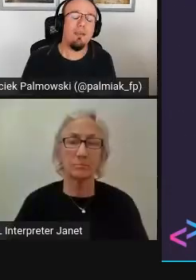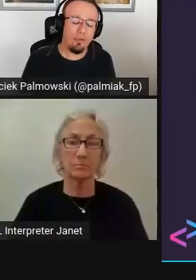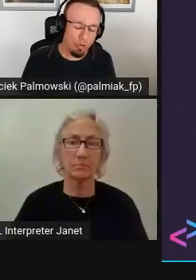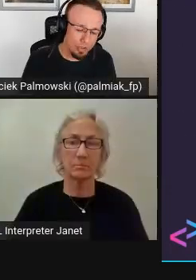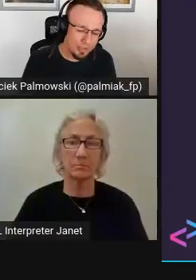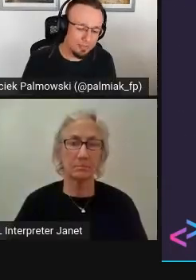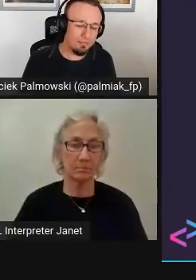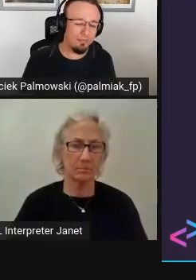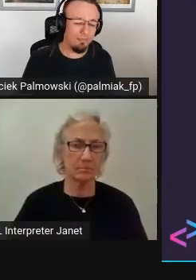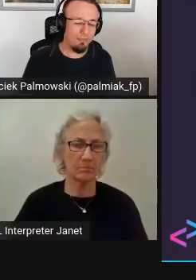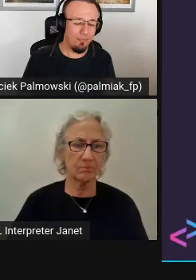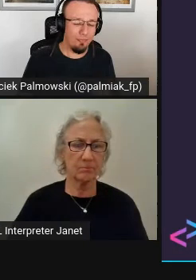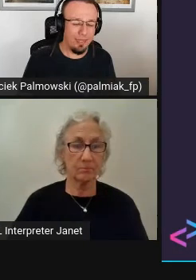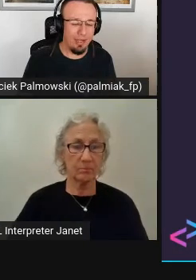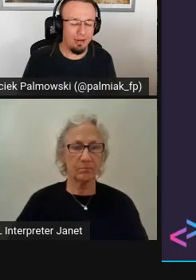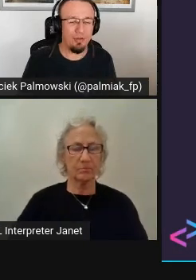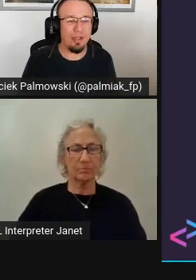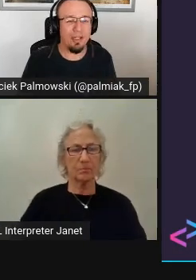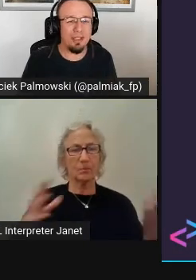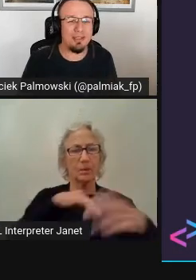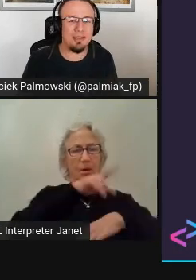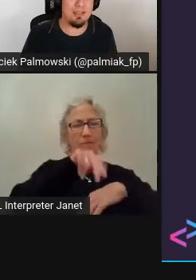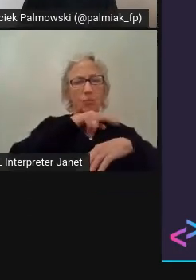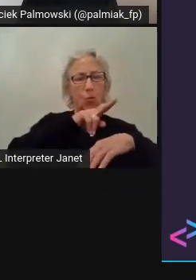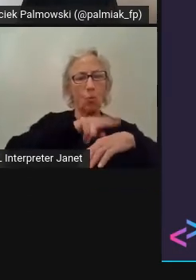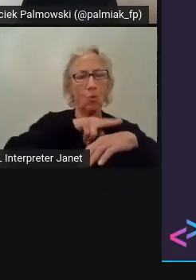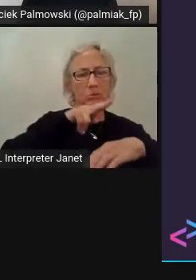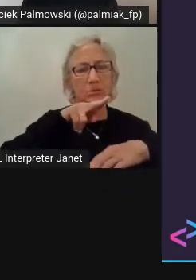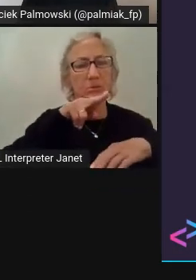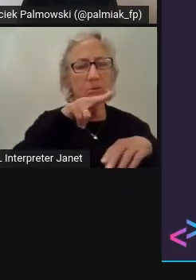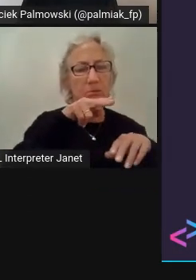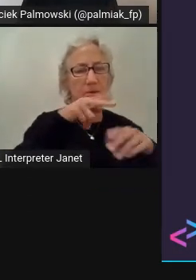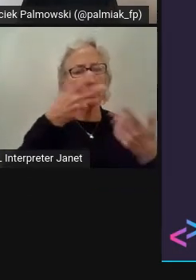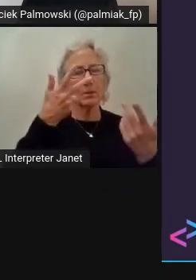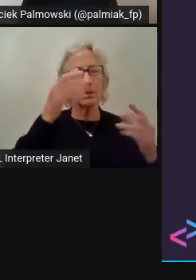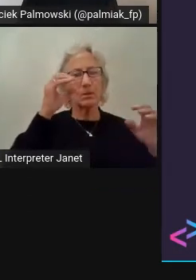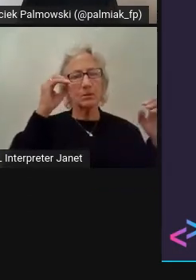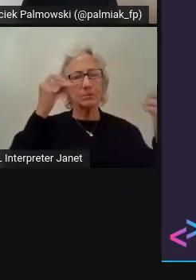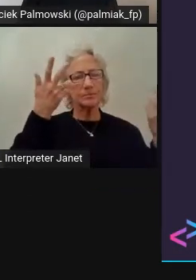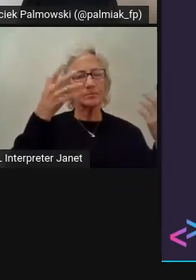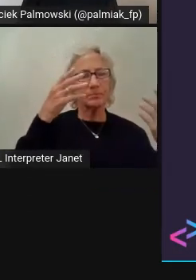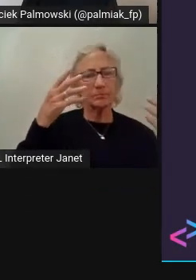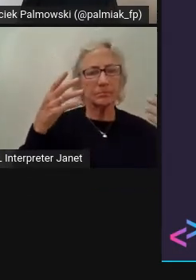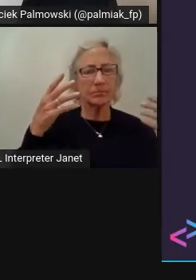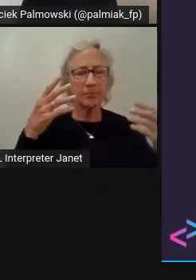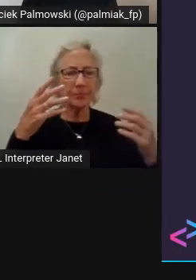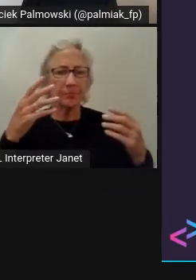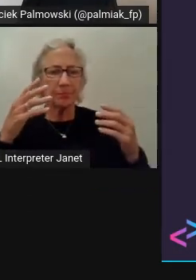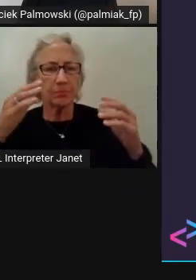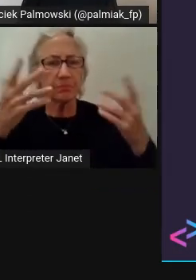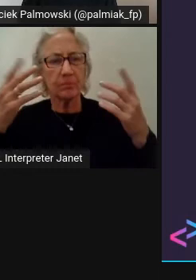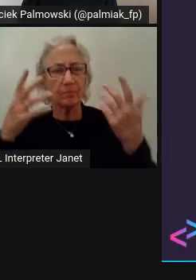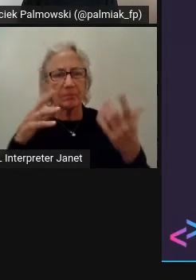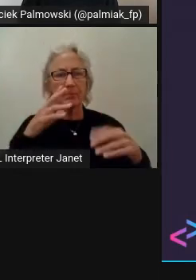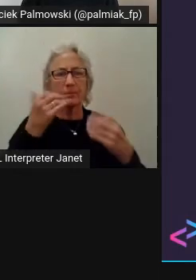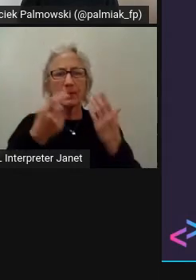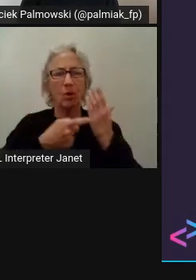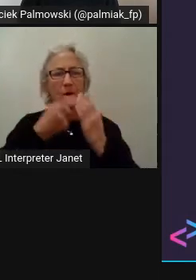Of course, this automatic testing is not a silver bullet.